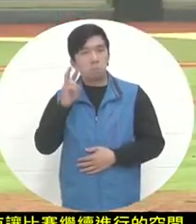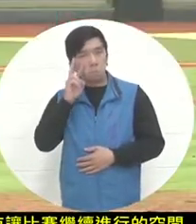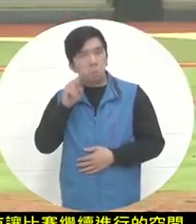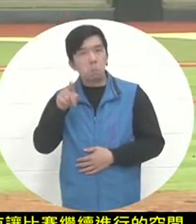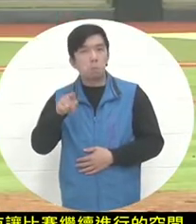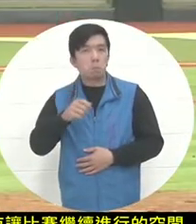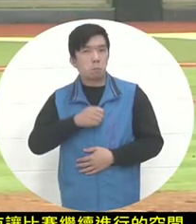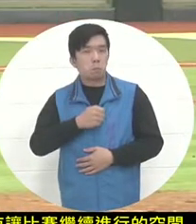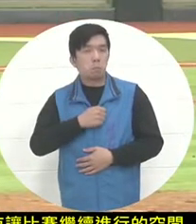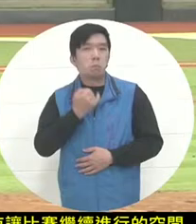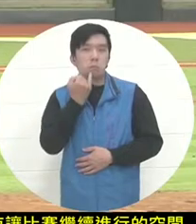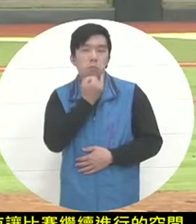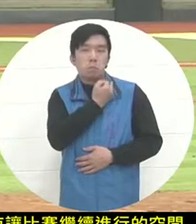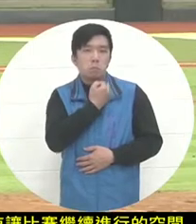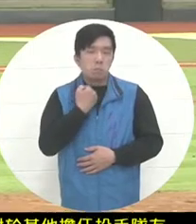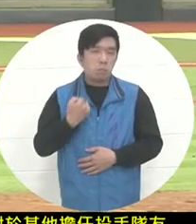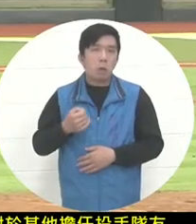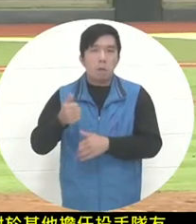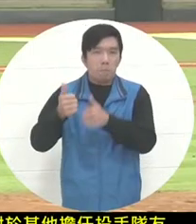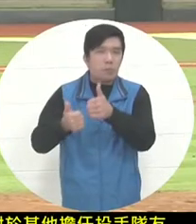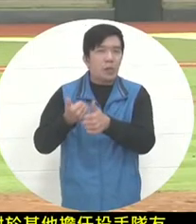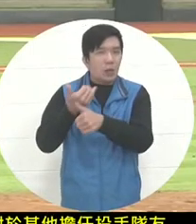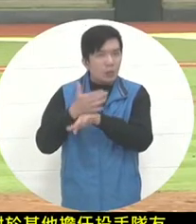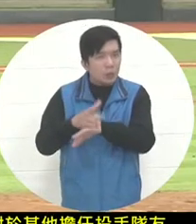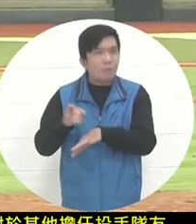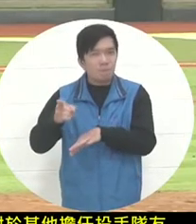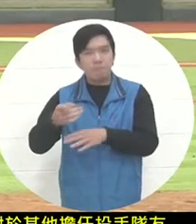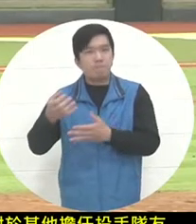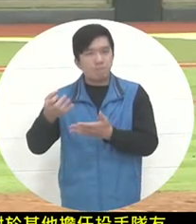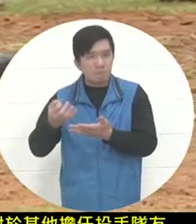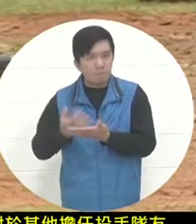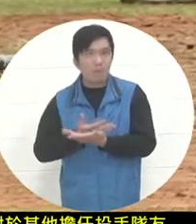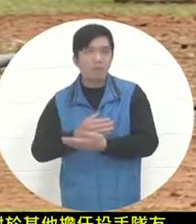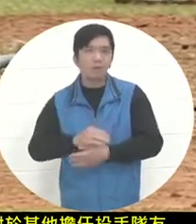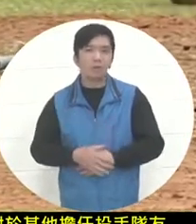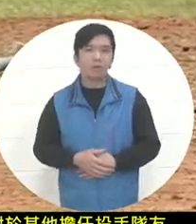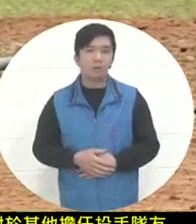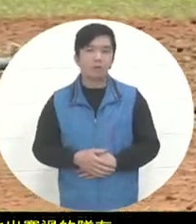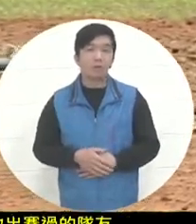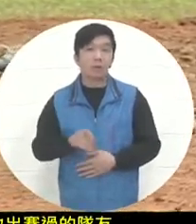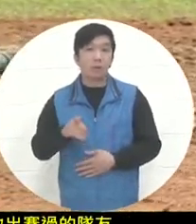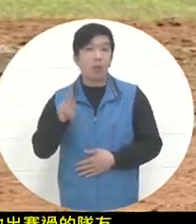Maybe he has less game experience, so the ball control at this time